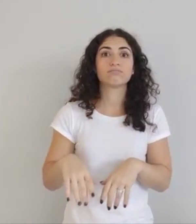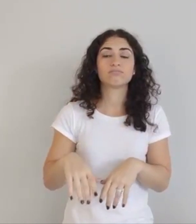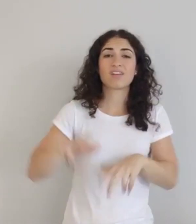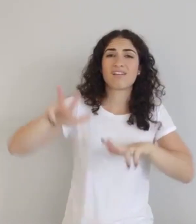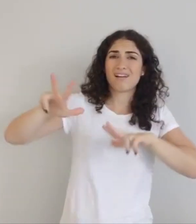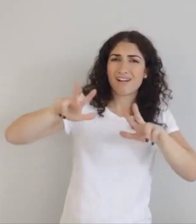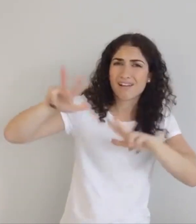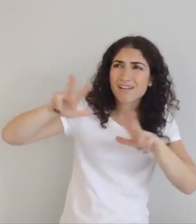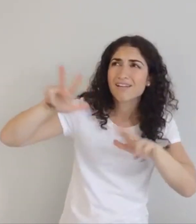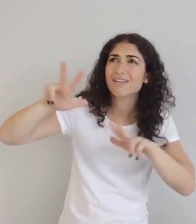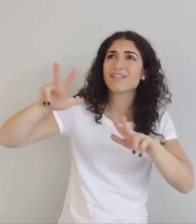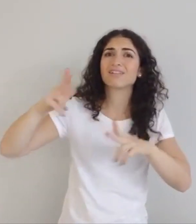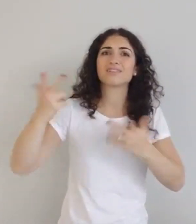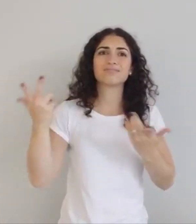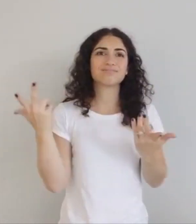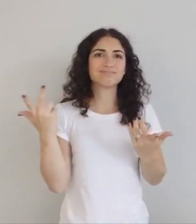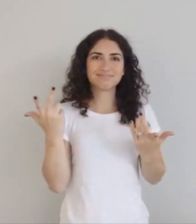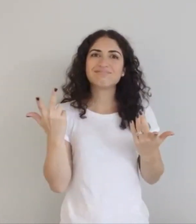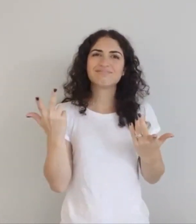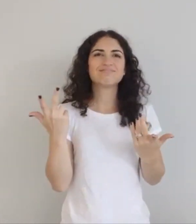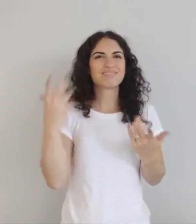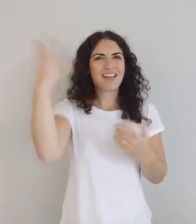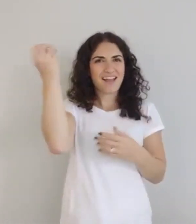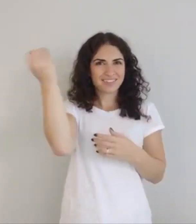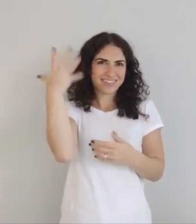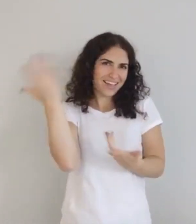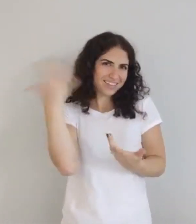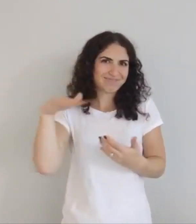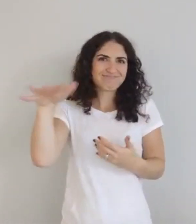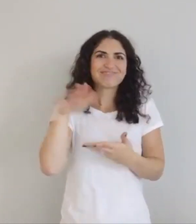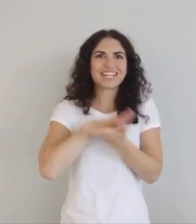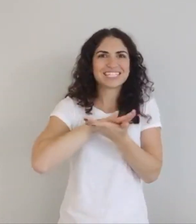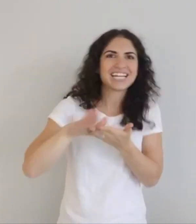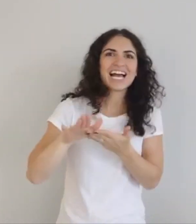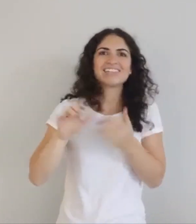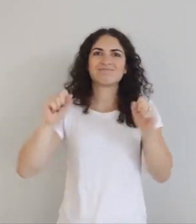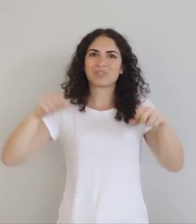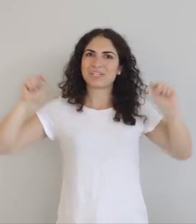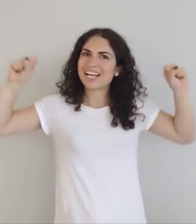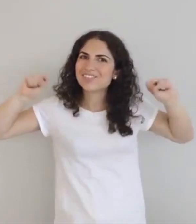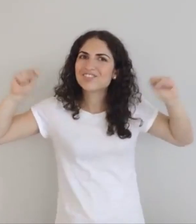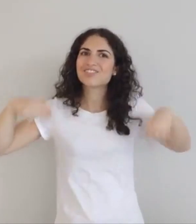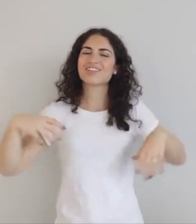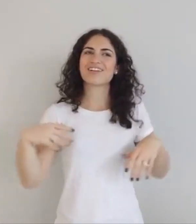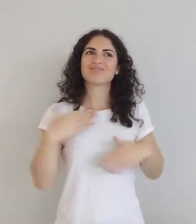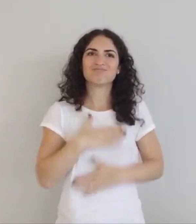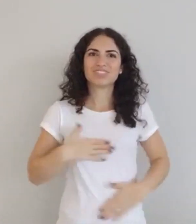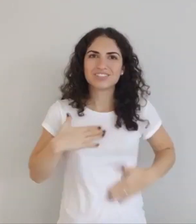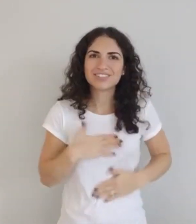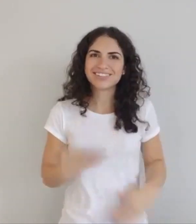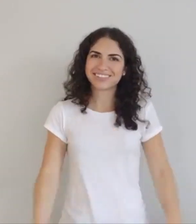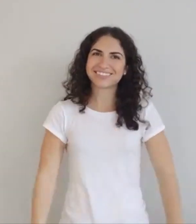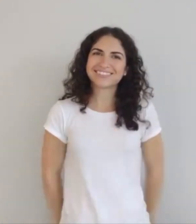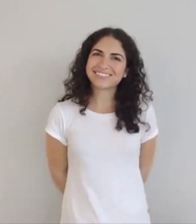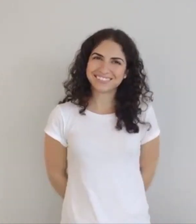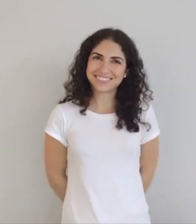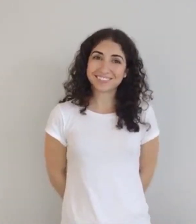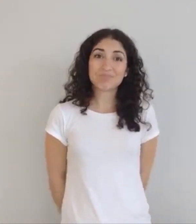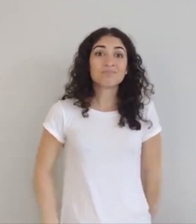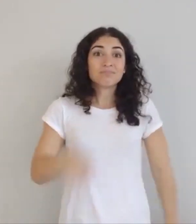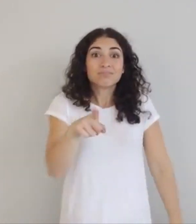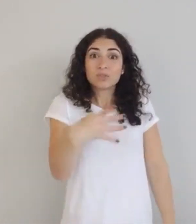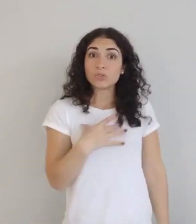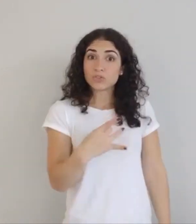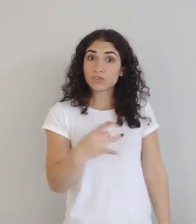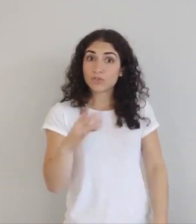hiking... it's just so nice outside, you can get out there and exercise and enjoy.